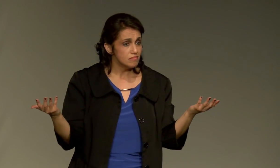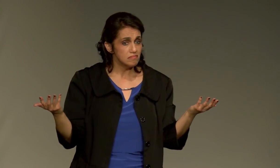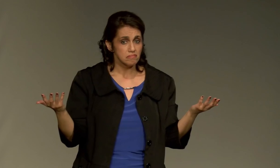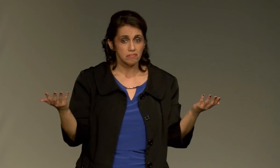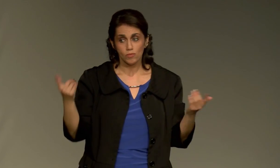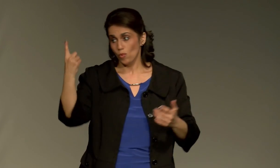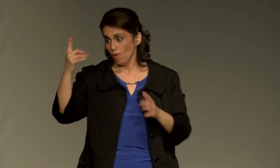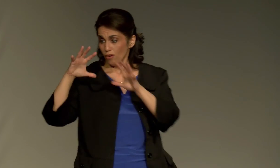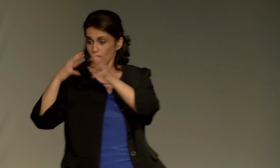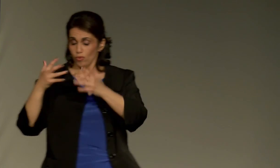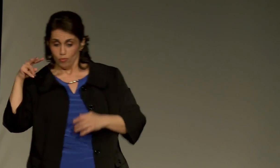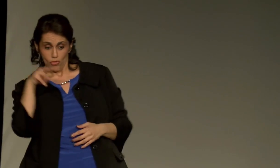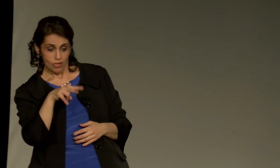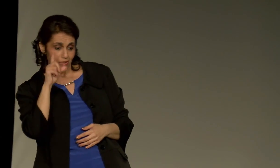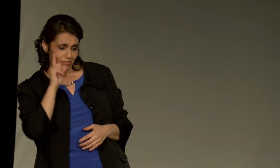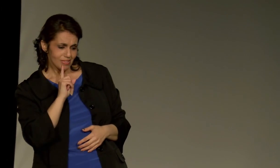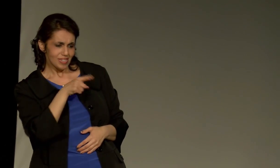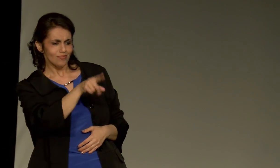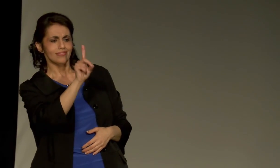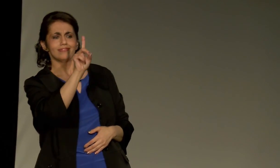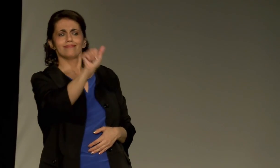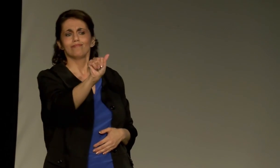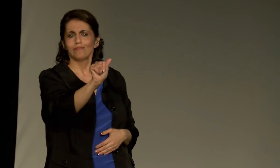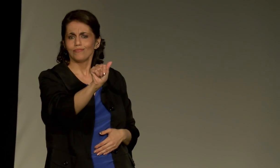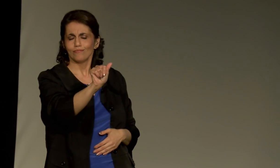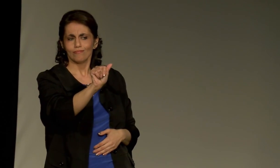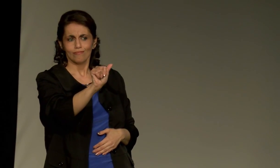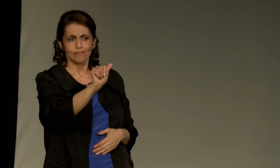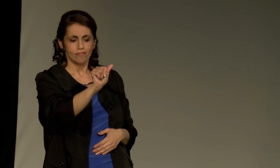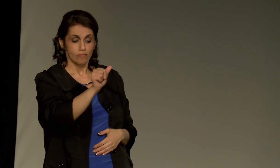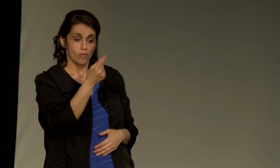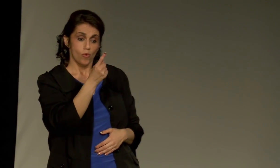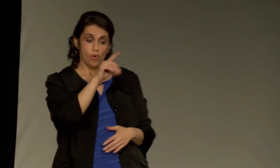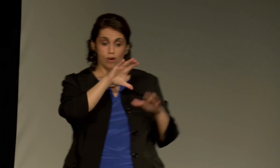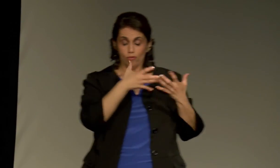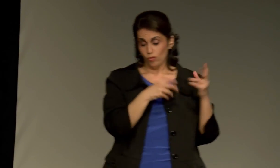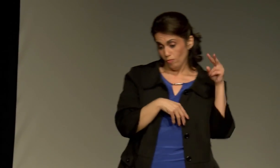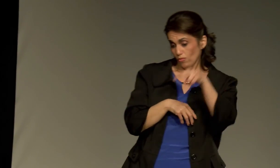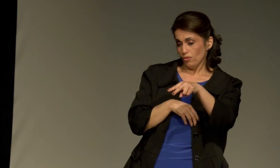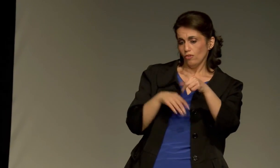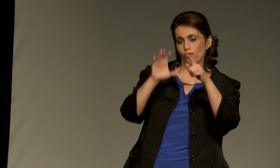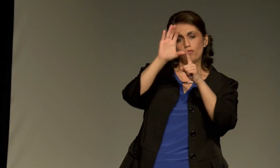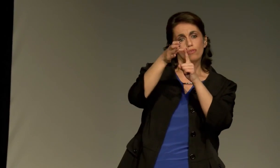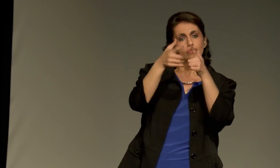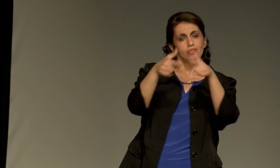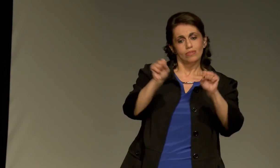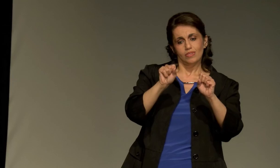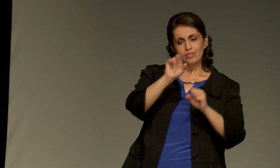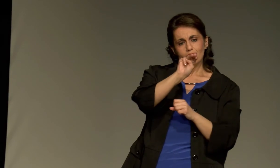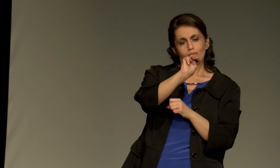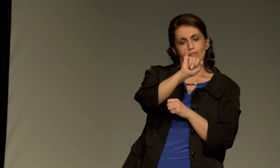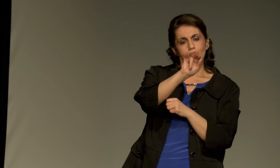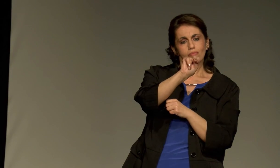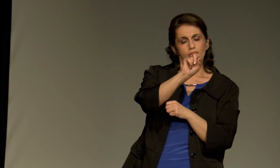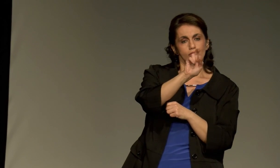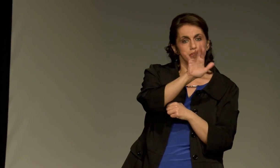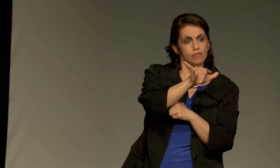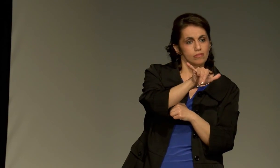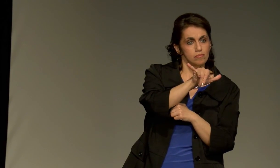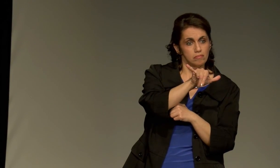The deaf community sees things from a different perspective. It is interesting that hearing people often see us as disabled, but we as deaf people